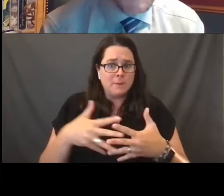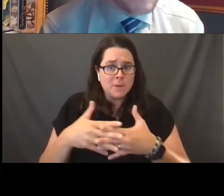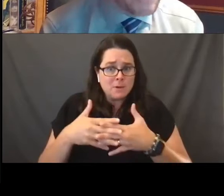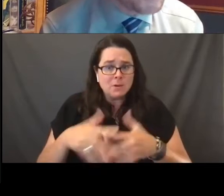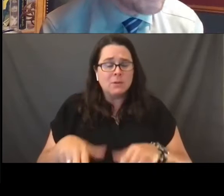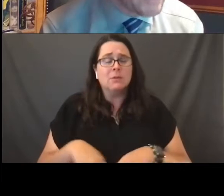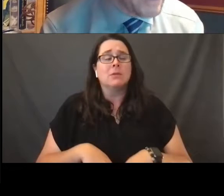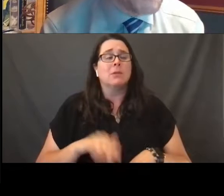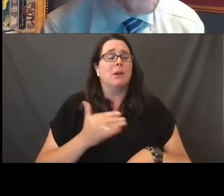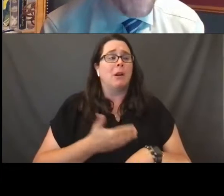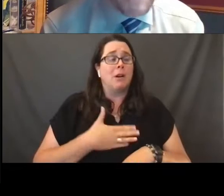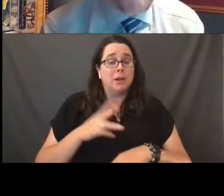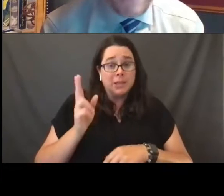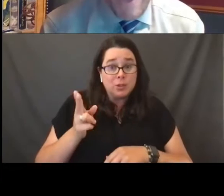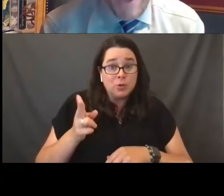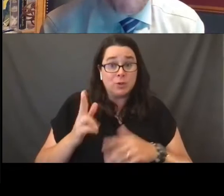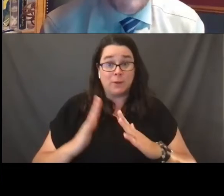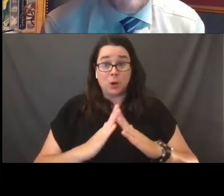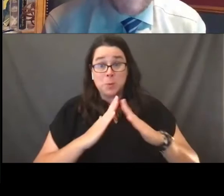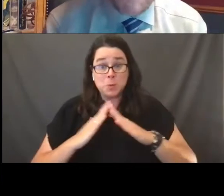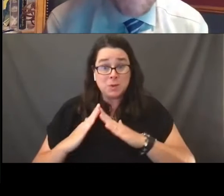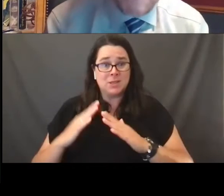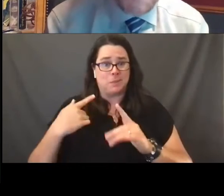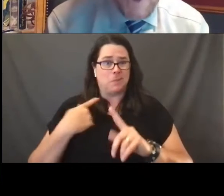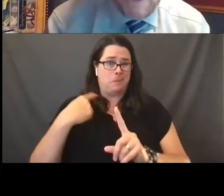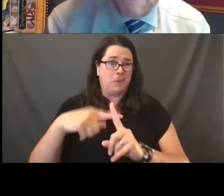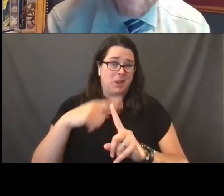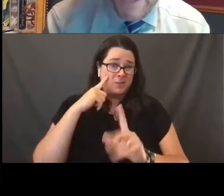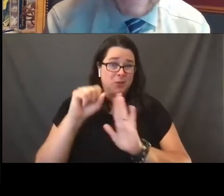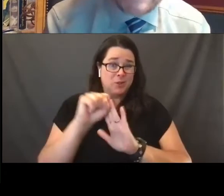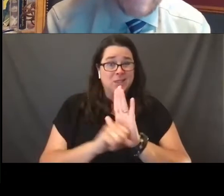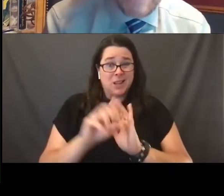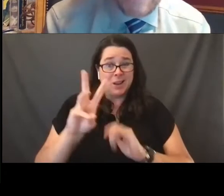and certainly our state as well. I wanted to tell you as well that,